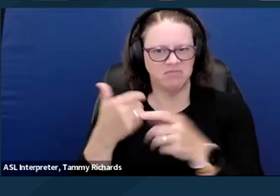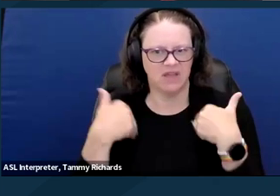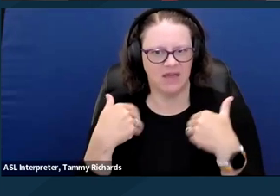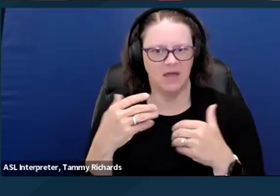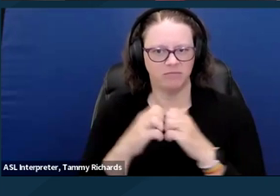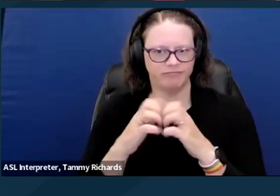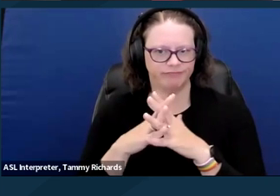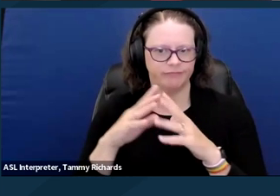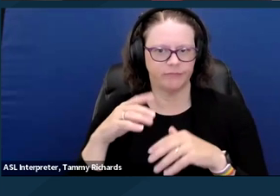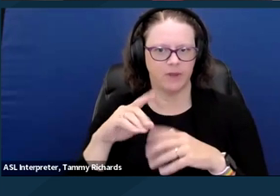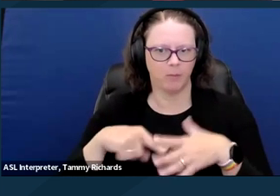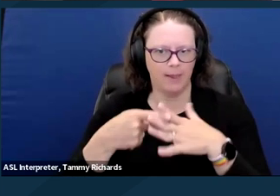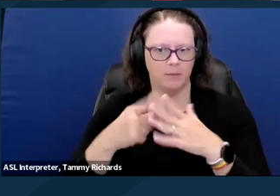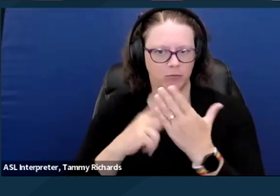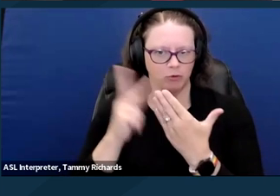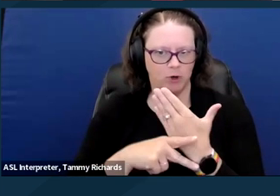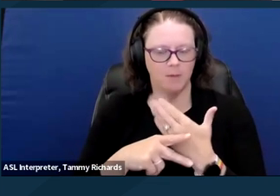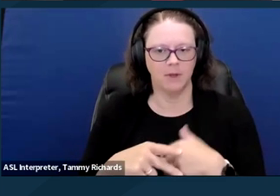a court monitor found, quote,